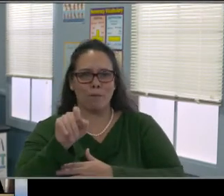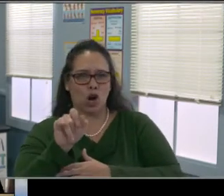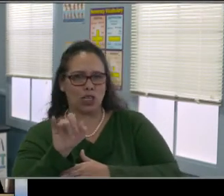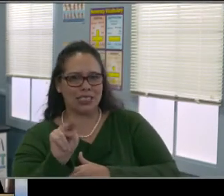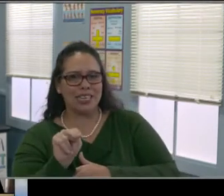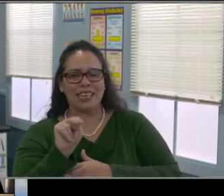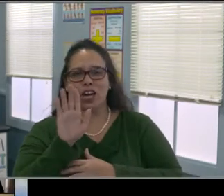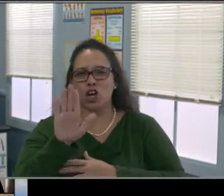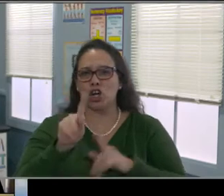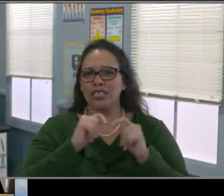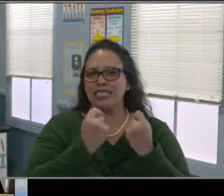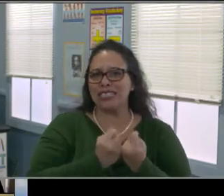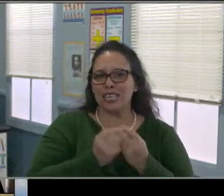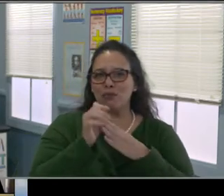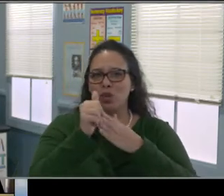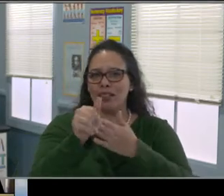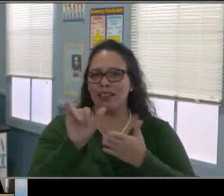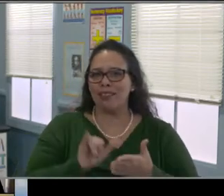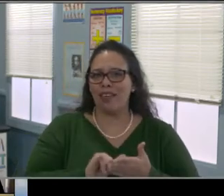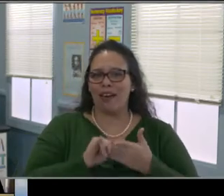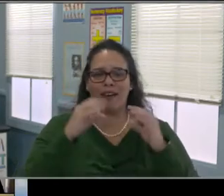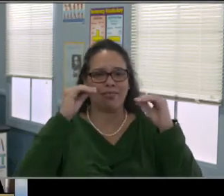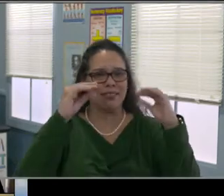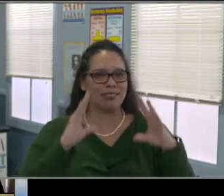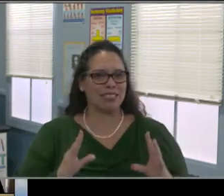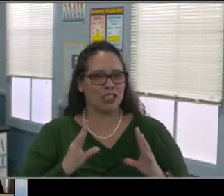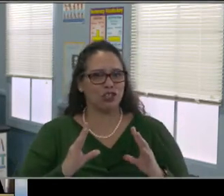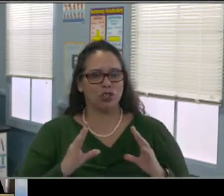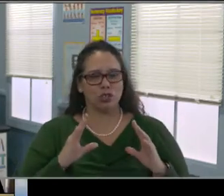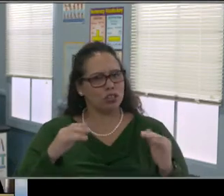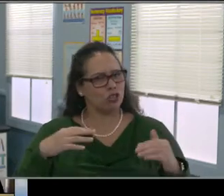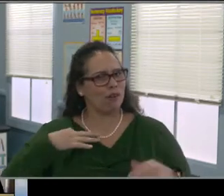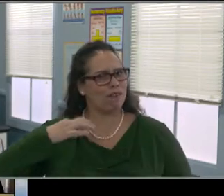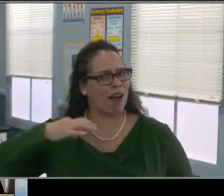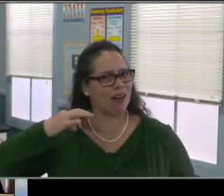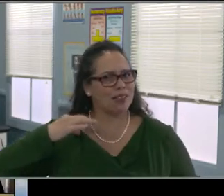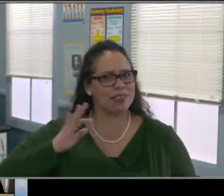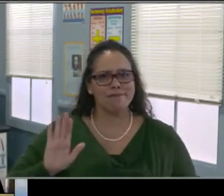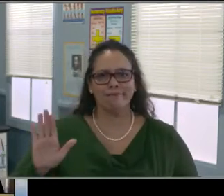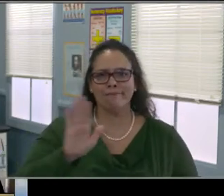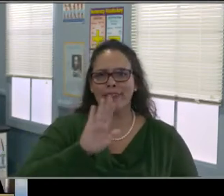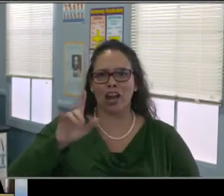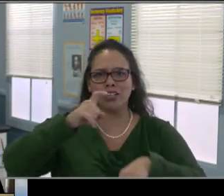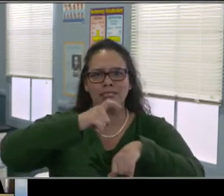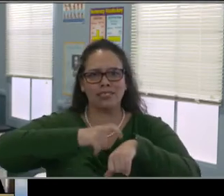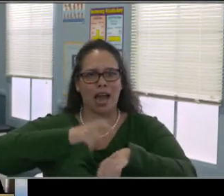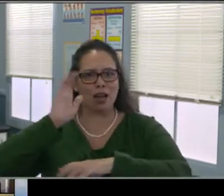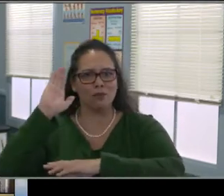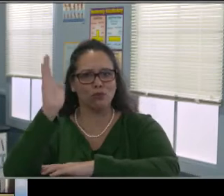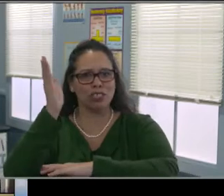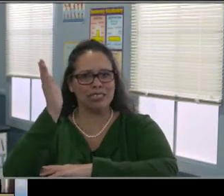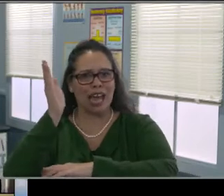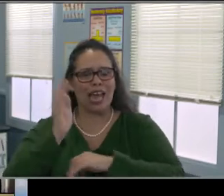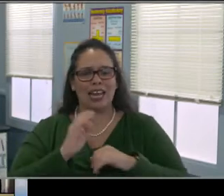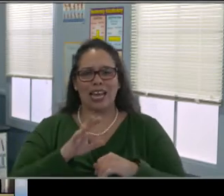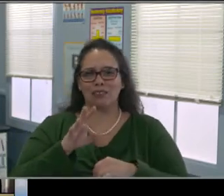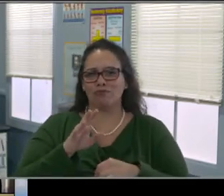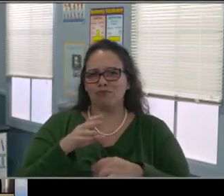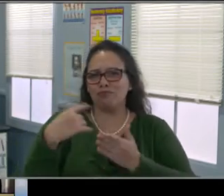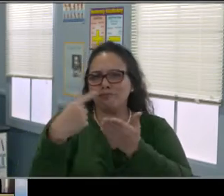is where to access the website and the information. In the past I know you were aware we had parent nights